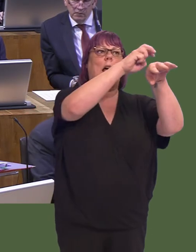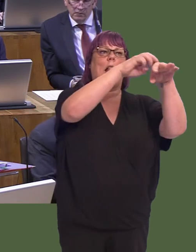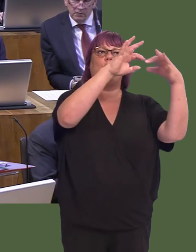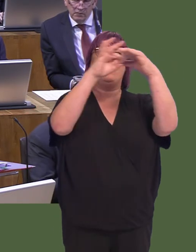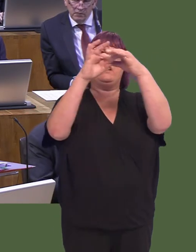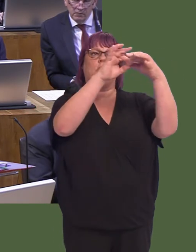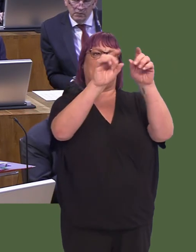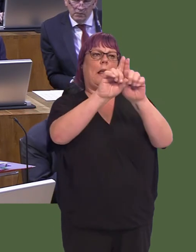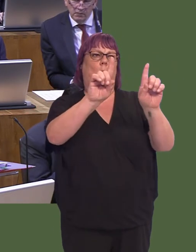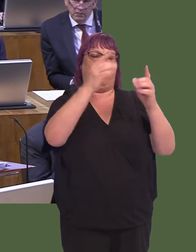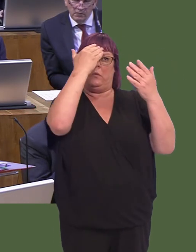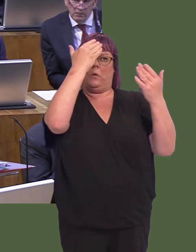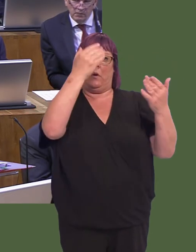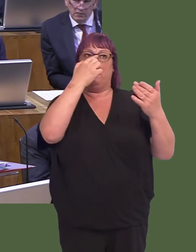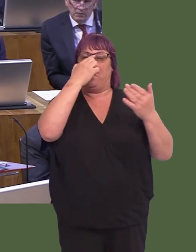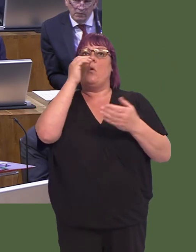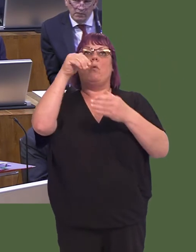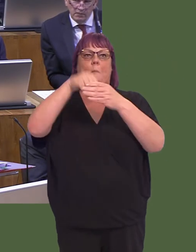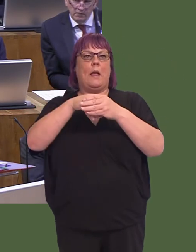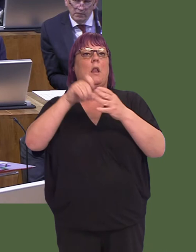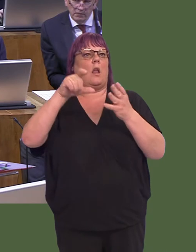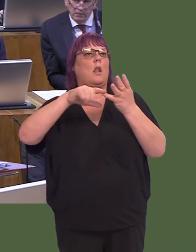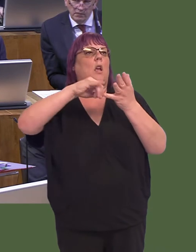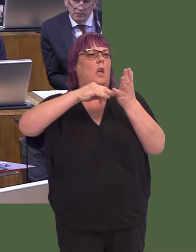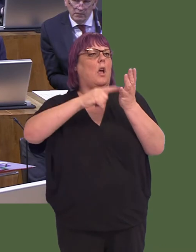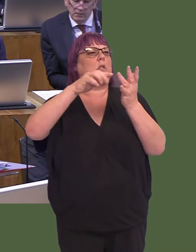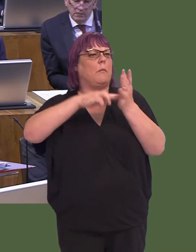Weíve said that nothing should go there, by saying that the UK should remain in the customs union and that is vital.